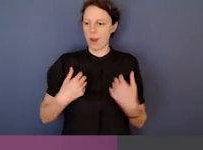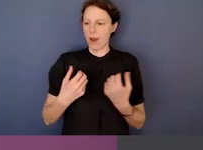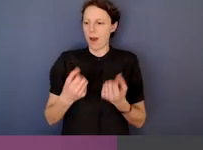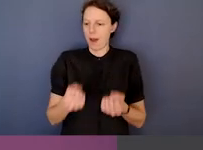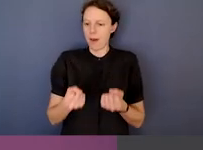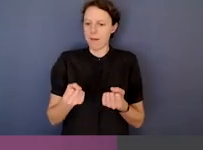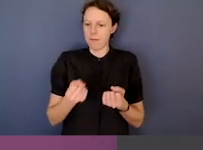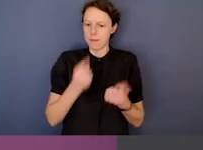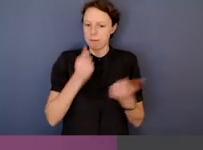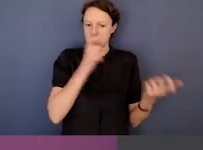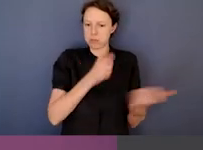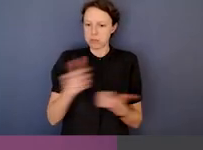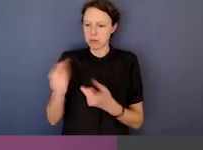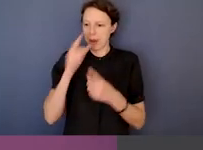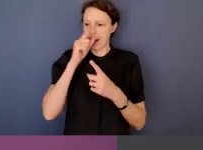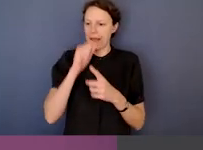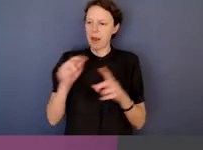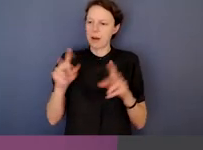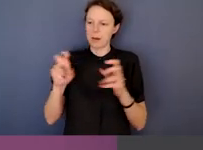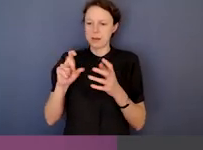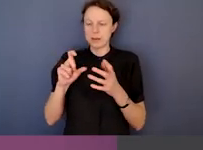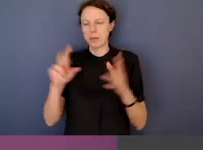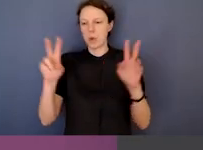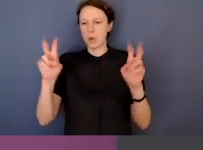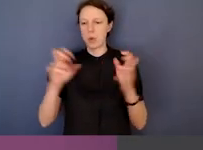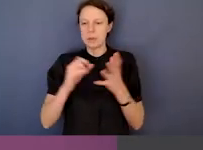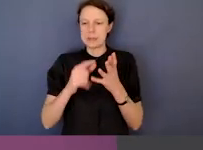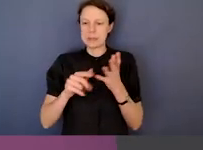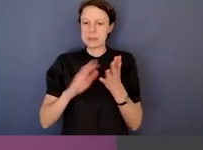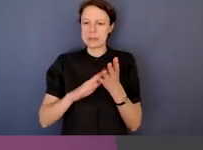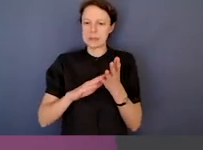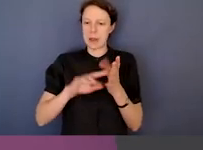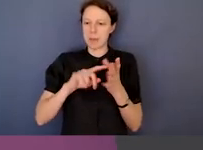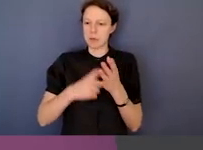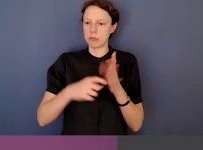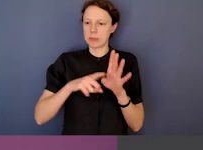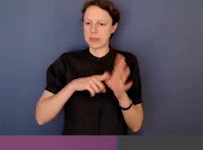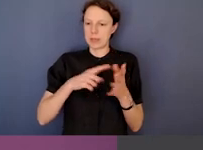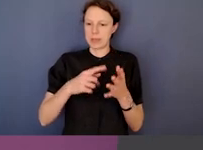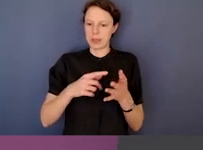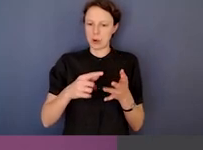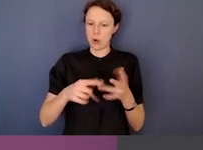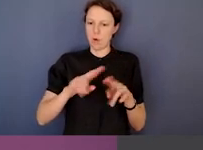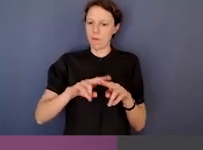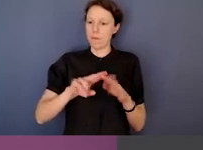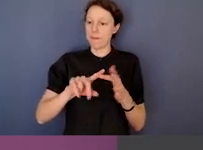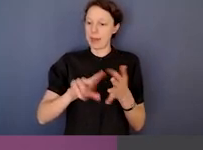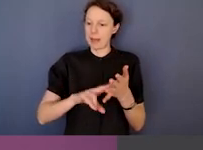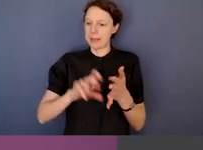of summary offences by police. So that's criminal offending at the lowest end of the criminal range.